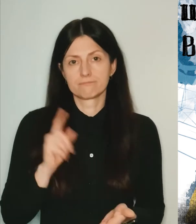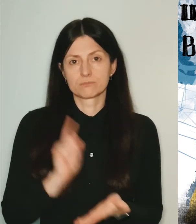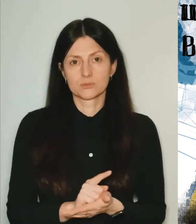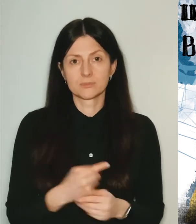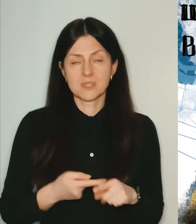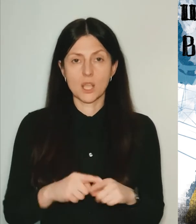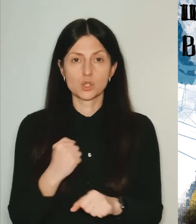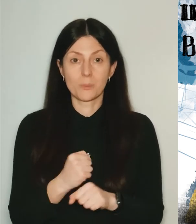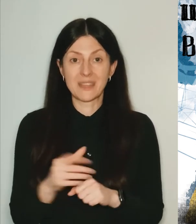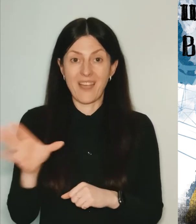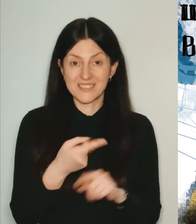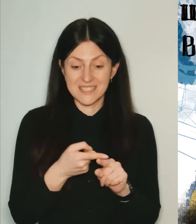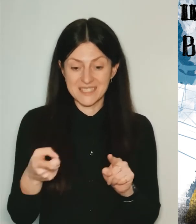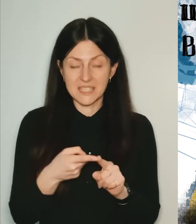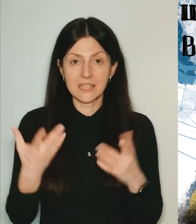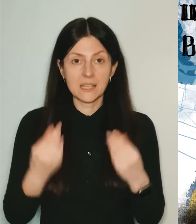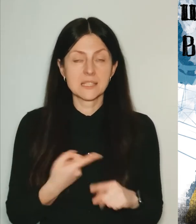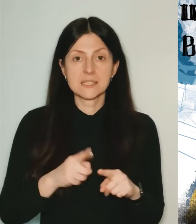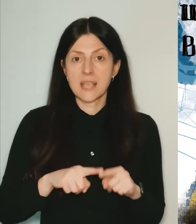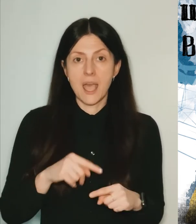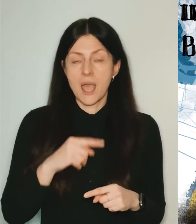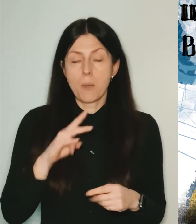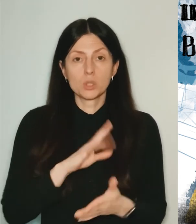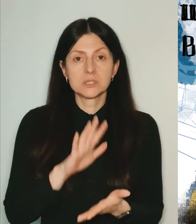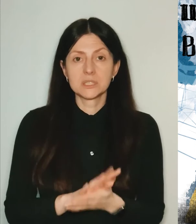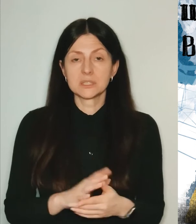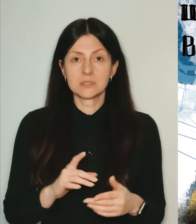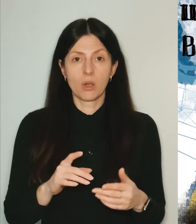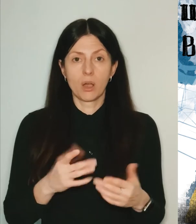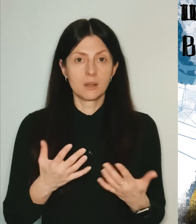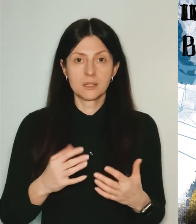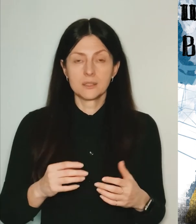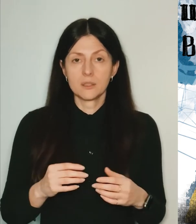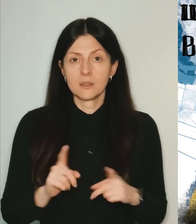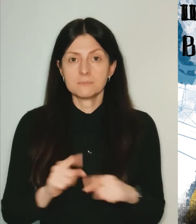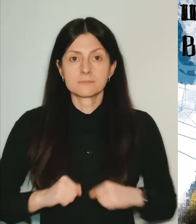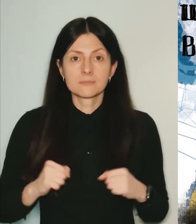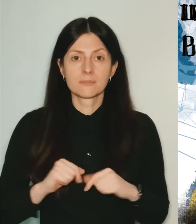Before I did so, the days were full of constant trials to take control of my own life, to regain it,